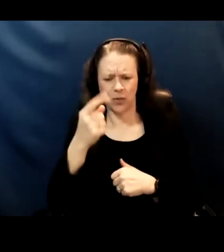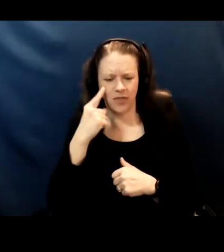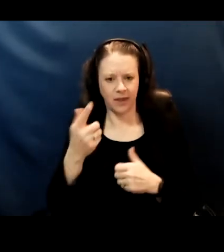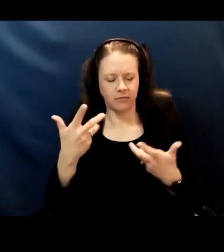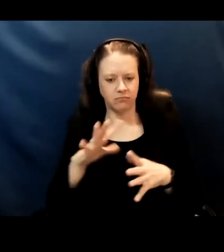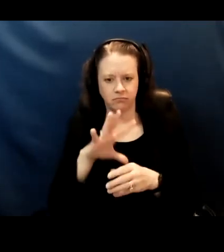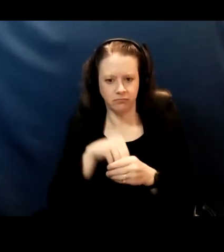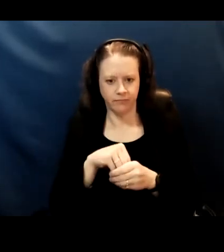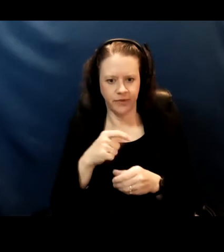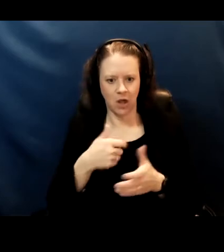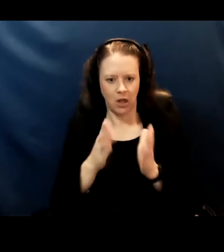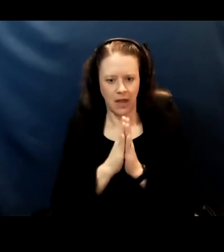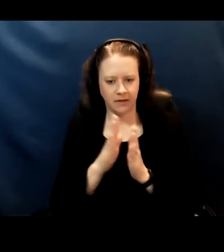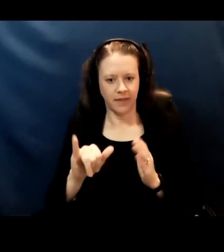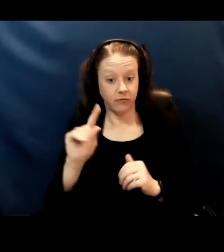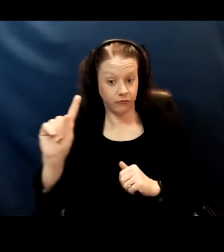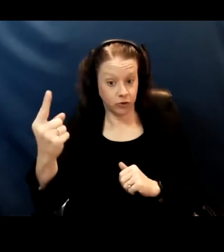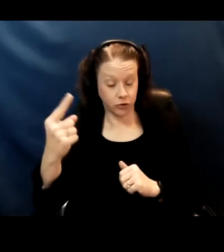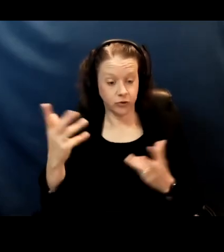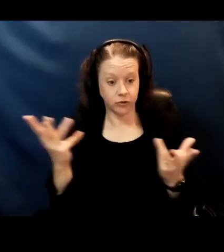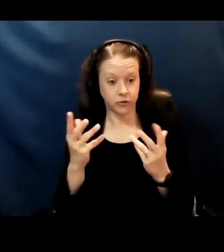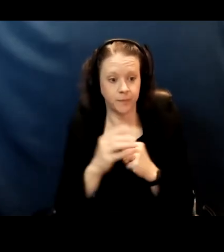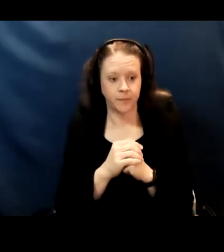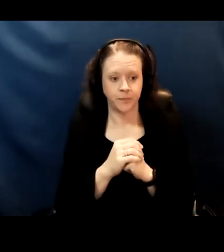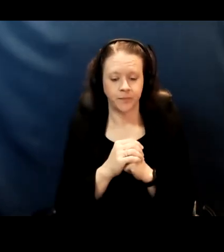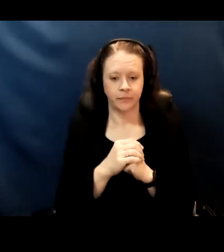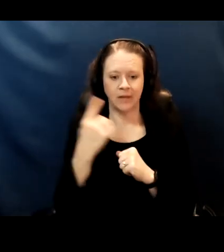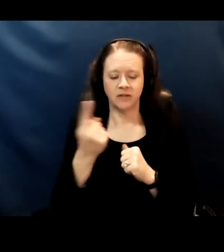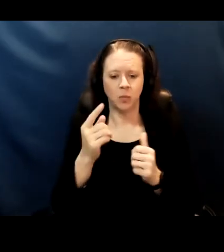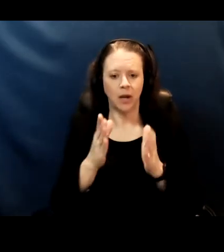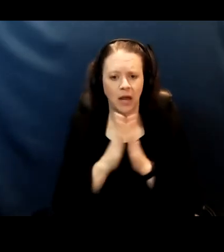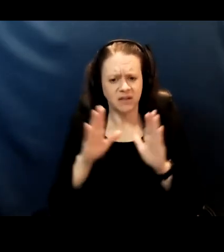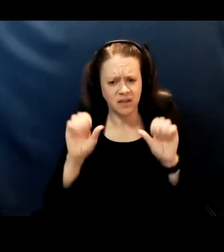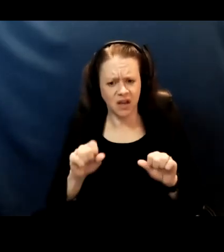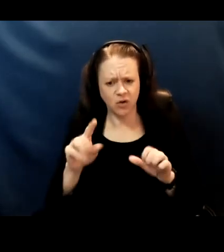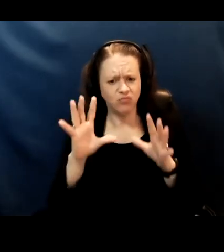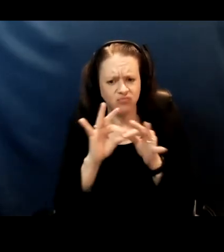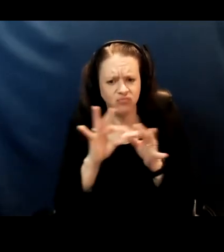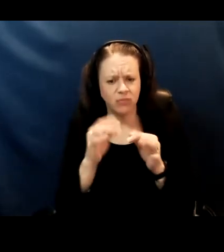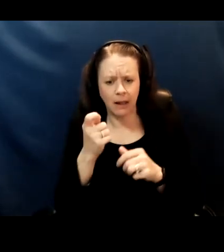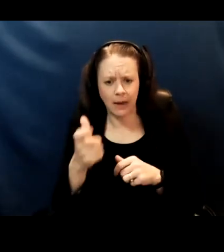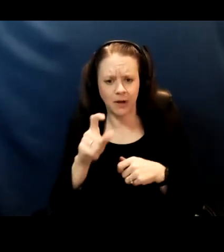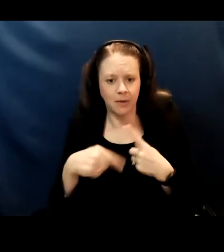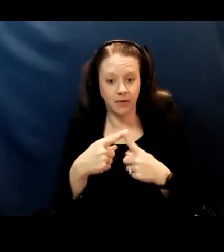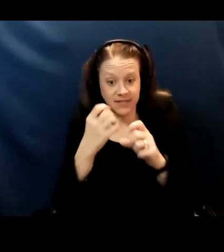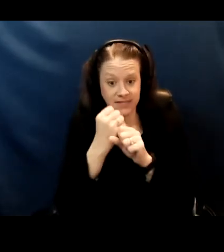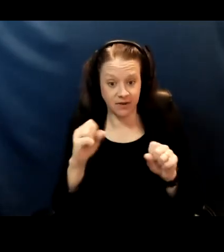and I'll ask this first is somebody asked if you can say a little bit about the safety in infant and toddler centers